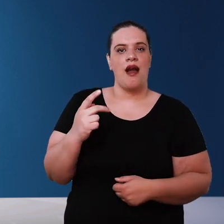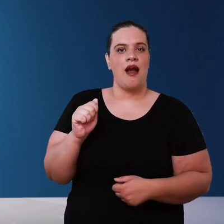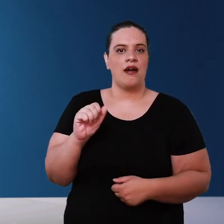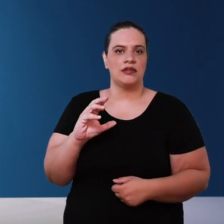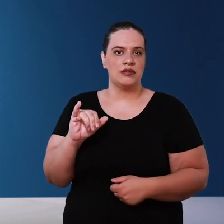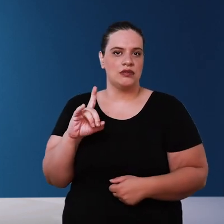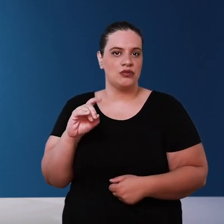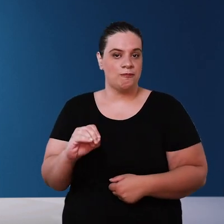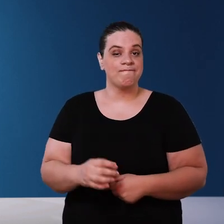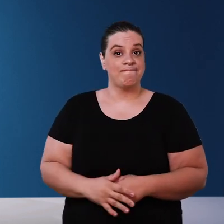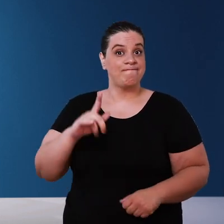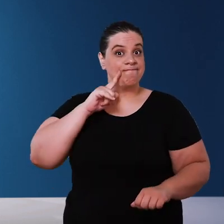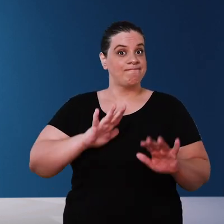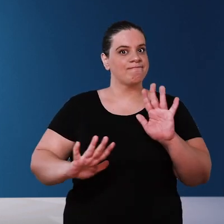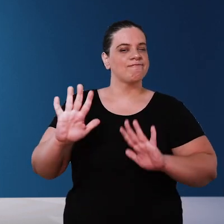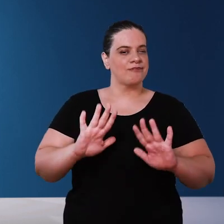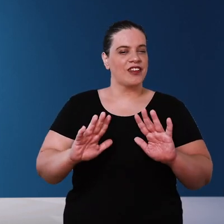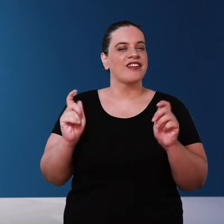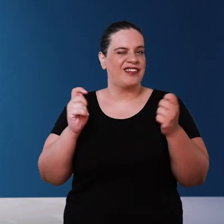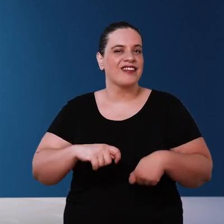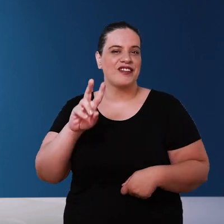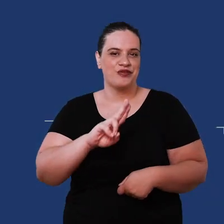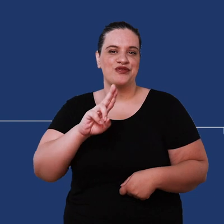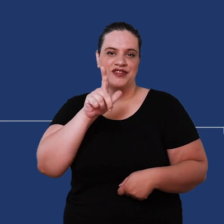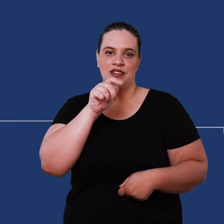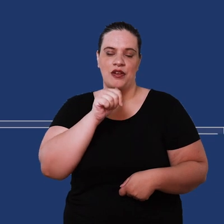we need to be extra careful to make good use of this water in urban